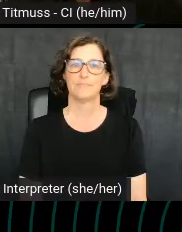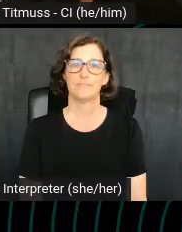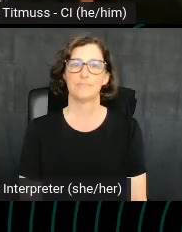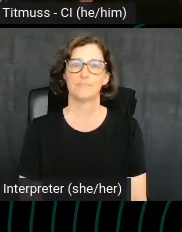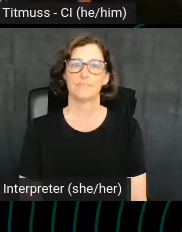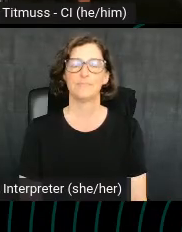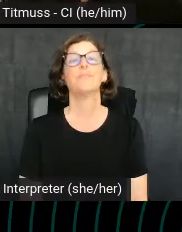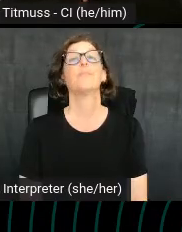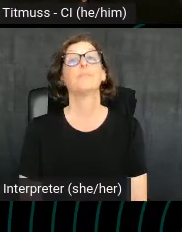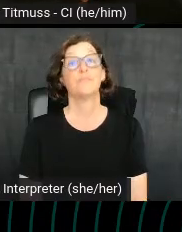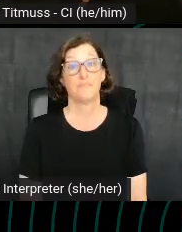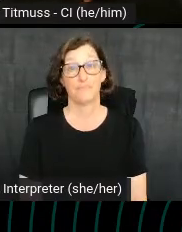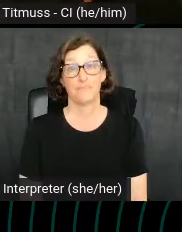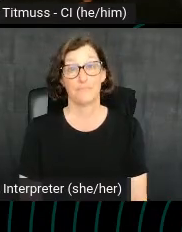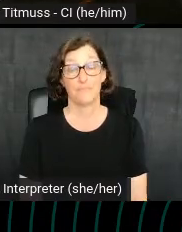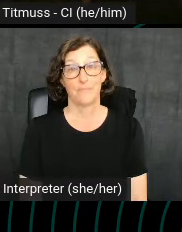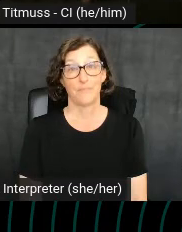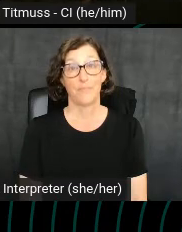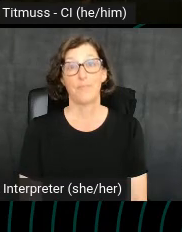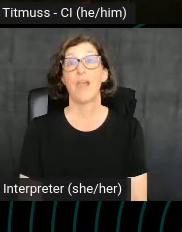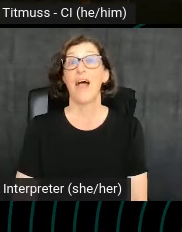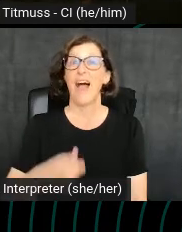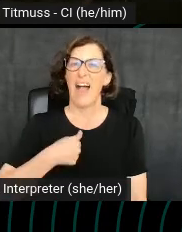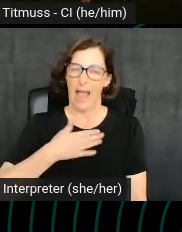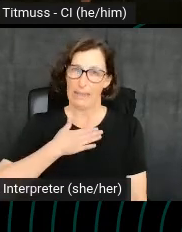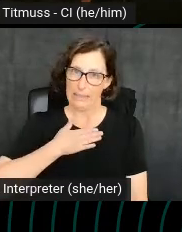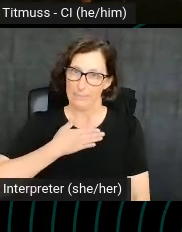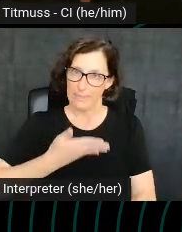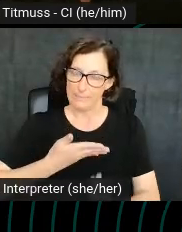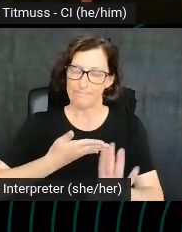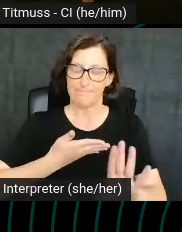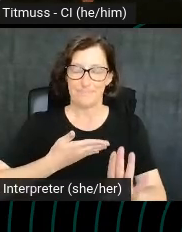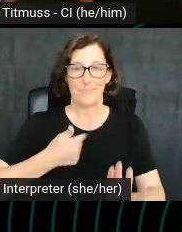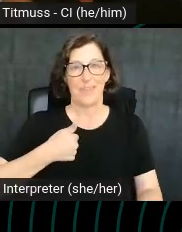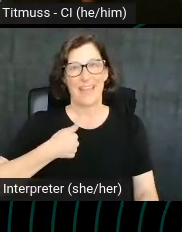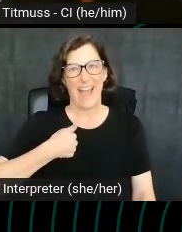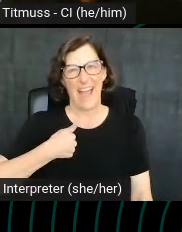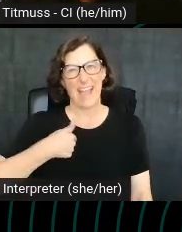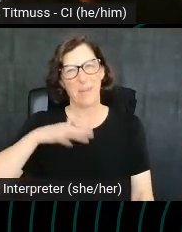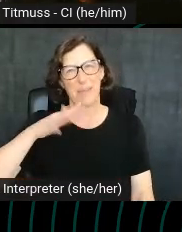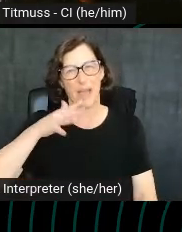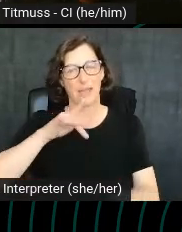Okay, so I will admit something. I am kind of like an obsessive person.